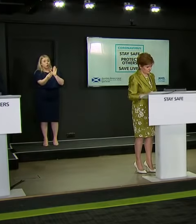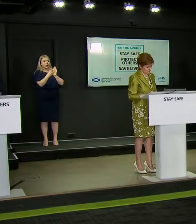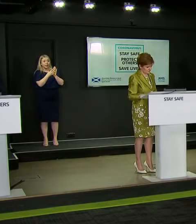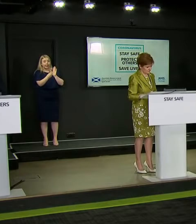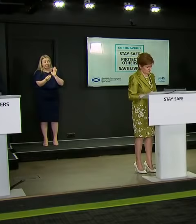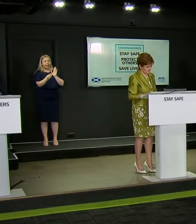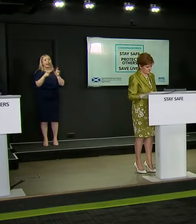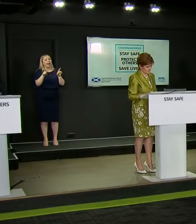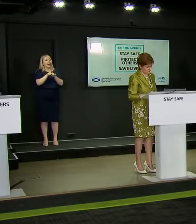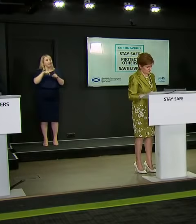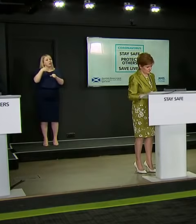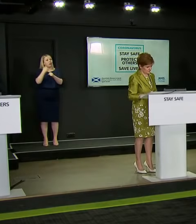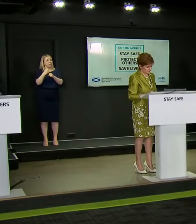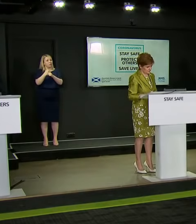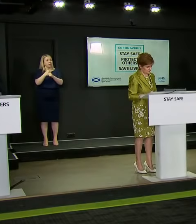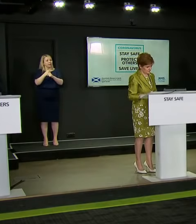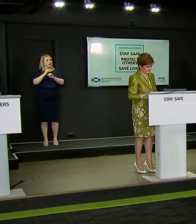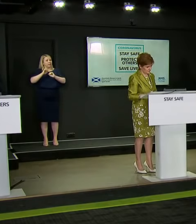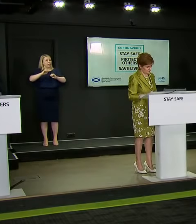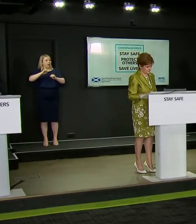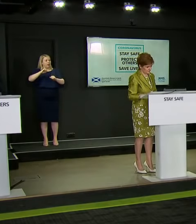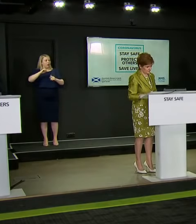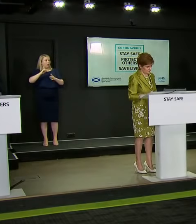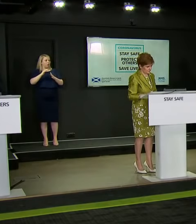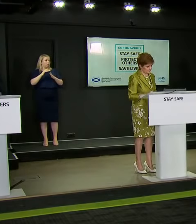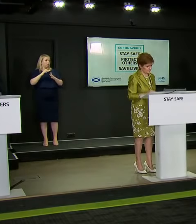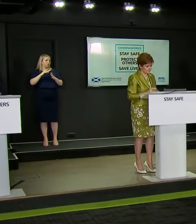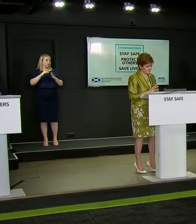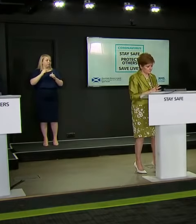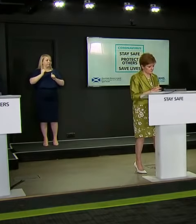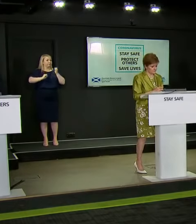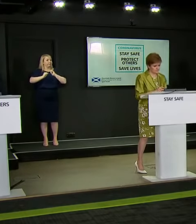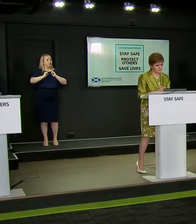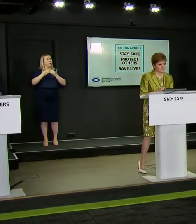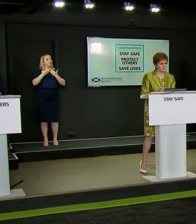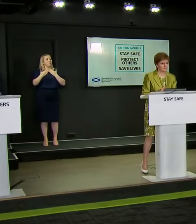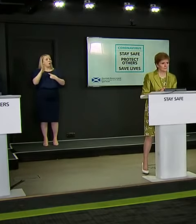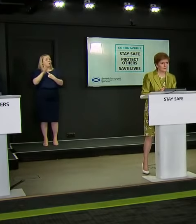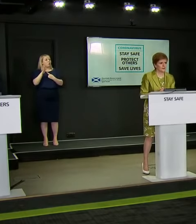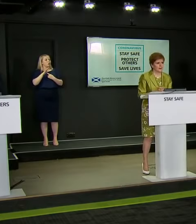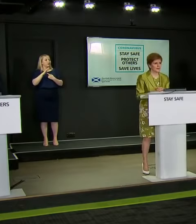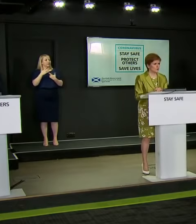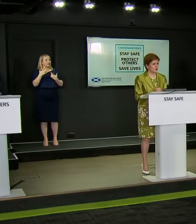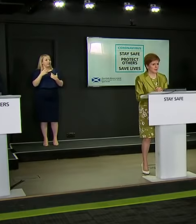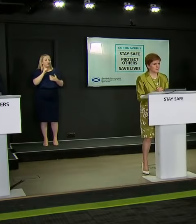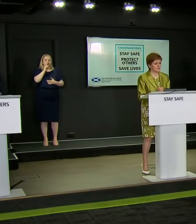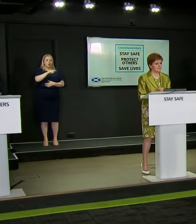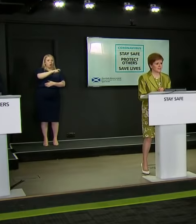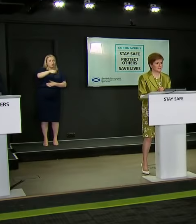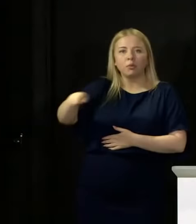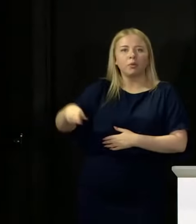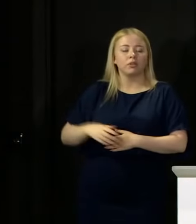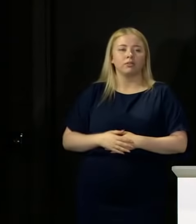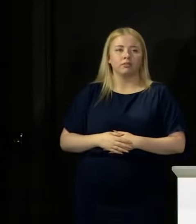more important to the grades and being awarded to pupils than pupil work? No, absolutely, emphatically not.